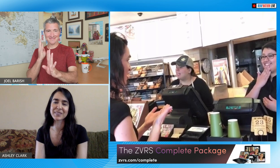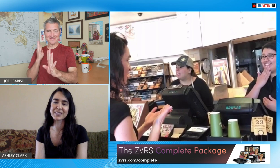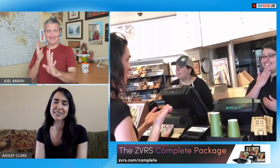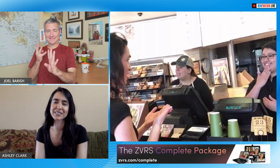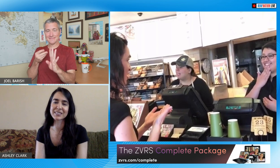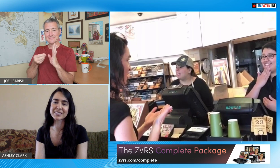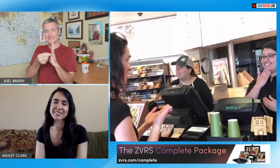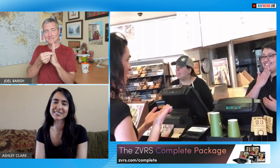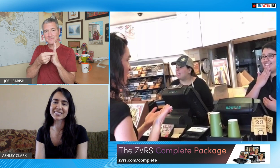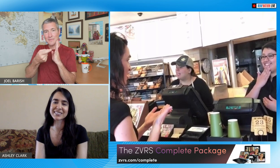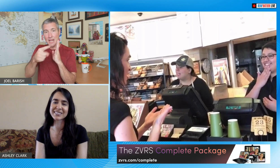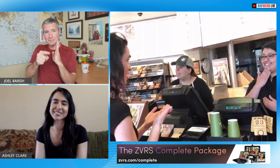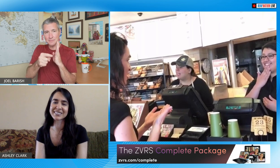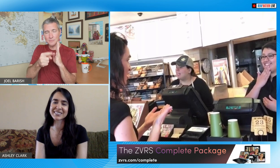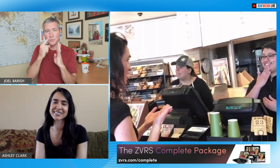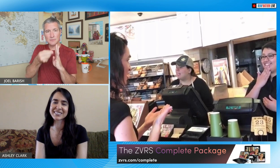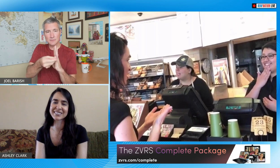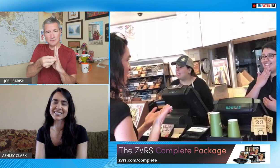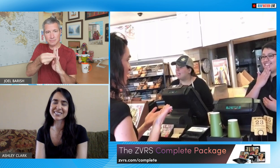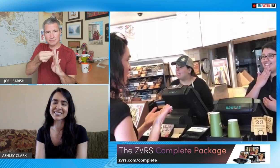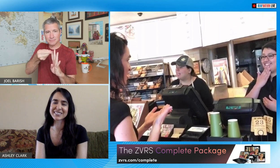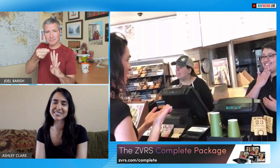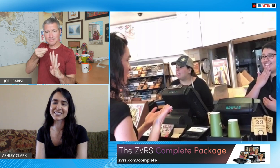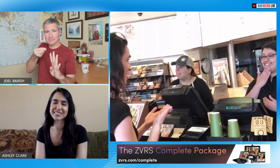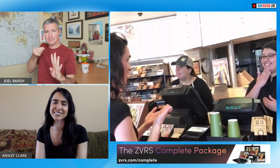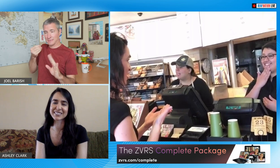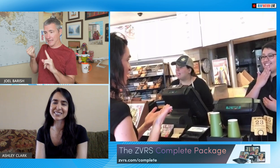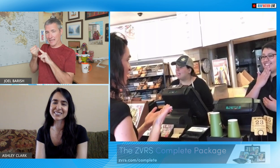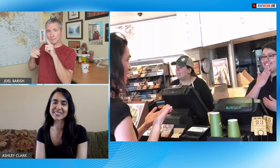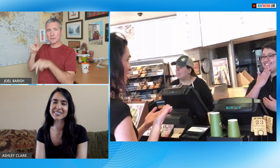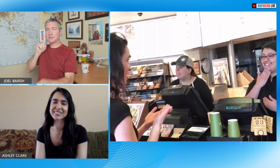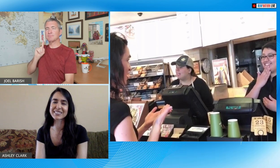that's great there'll be a long line and then also they're just going to pass